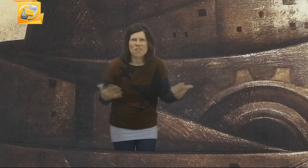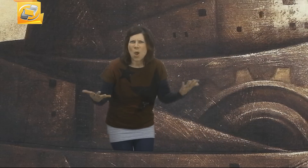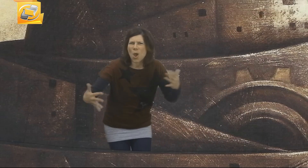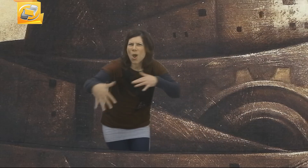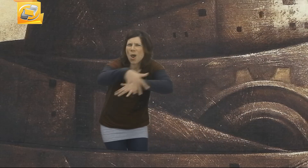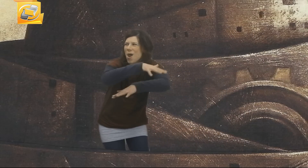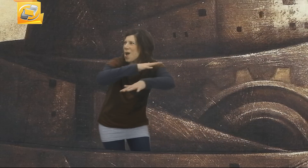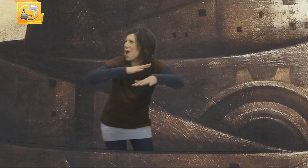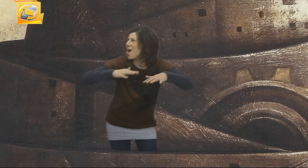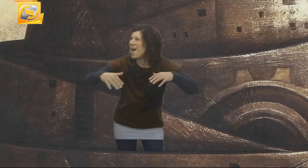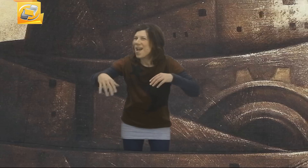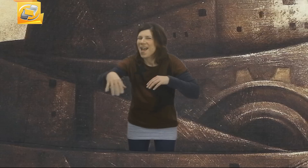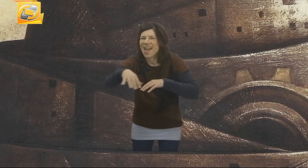Where am I?